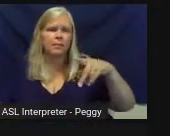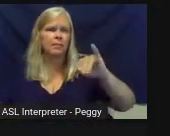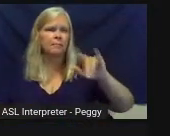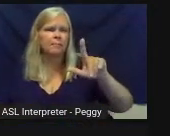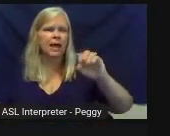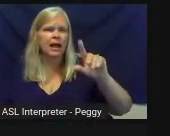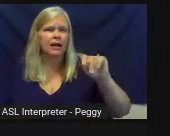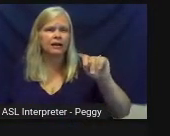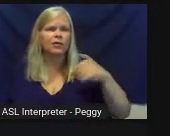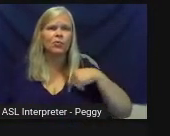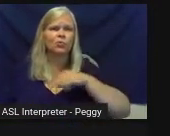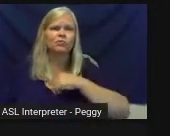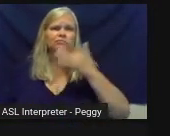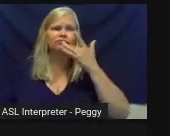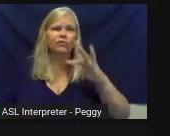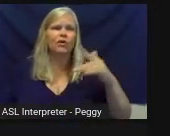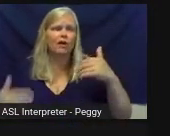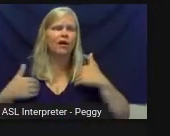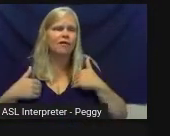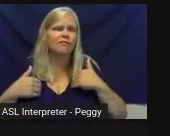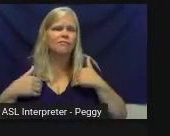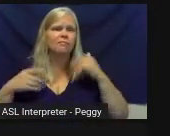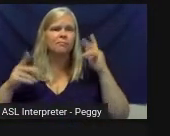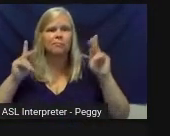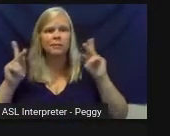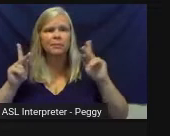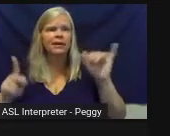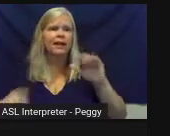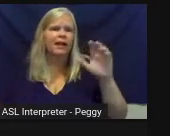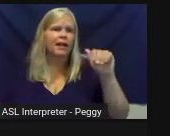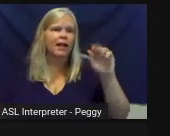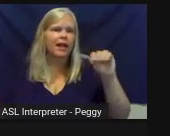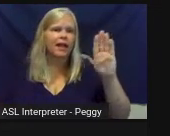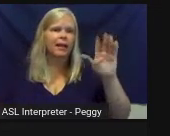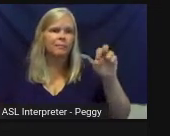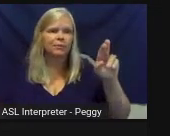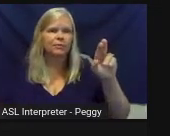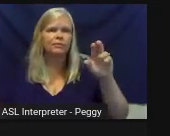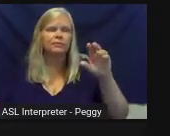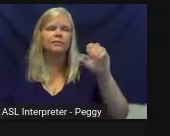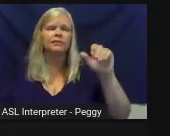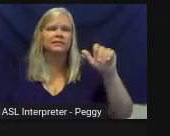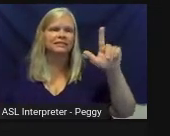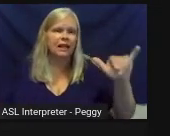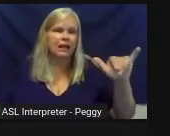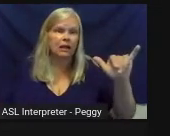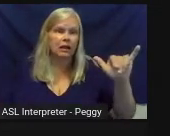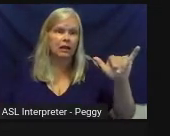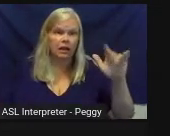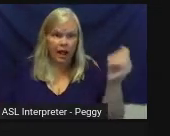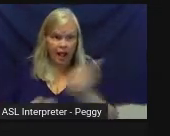fortunate enough to have people who-- Amber and Sally-- who understand not everything's going to be perfect.